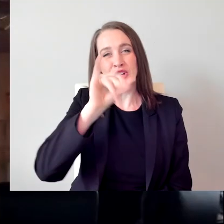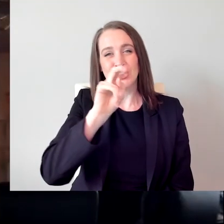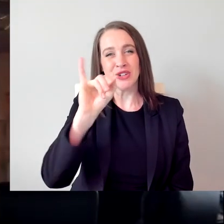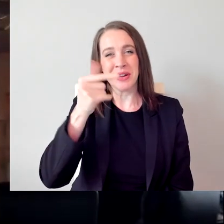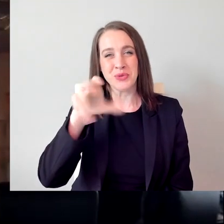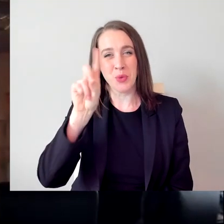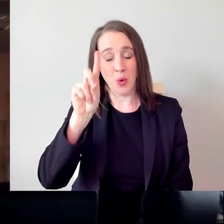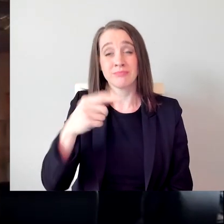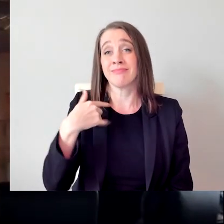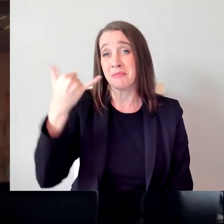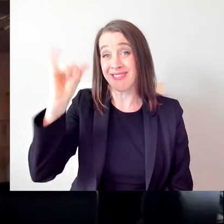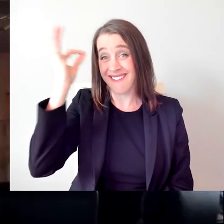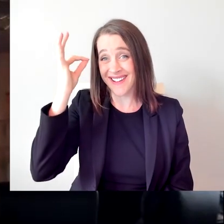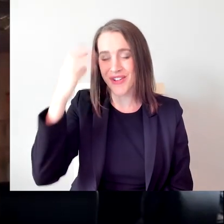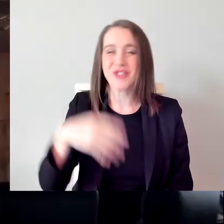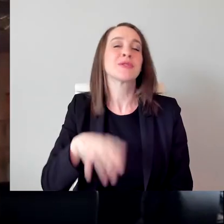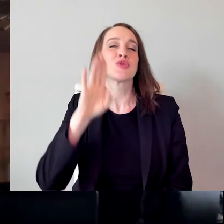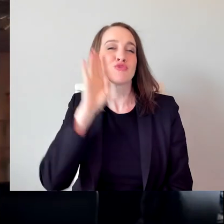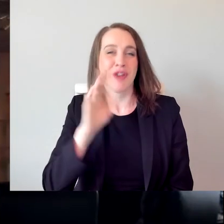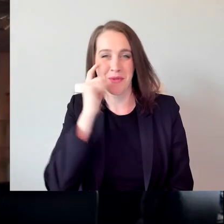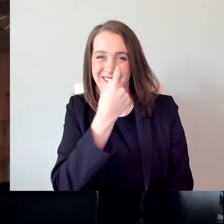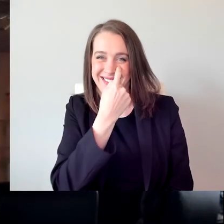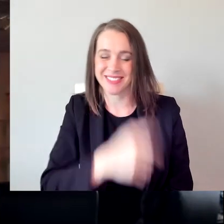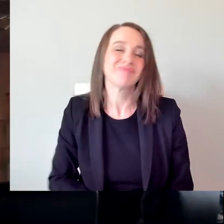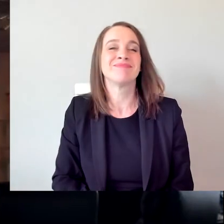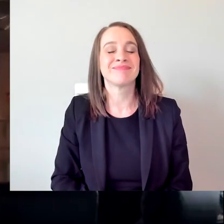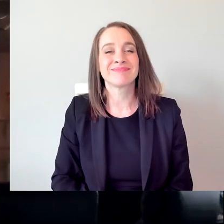I have blonde hair and brown eyes. I'm wearing a red shirt with a pattern